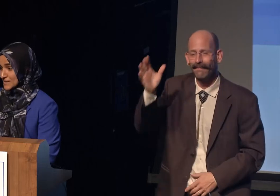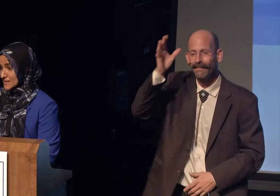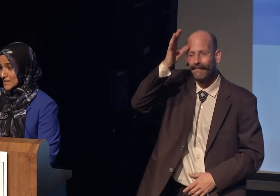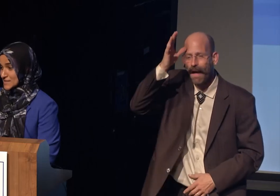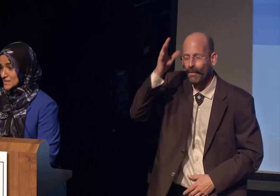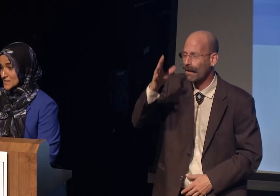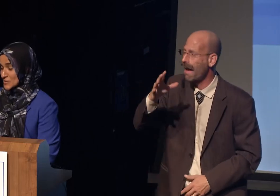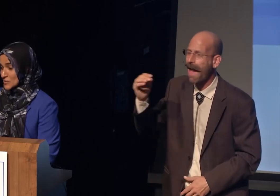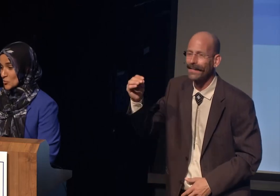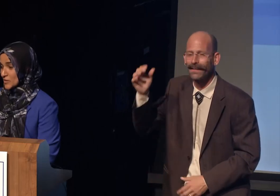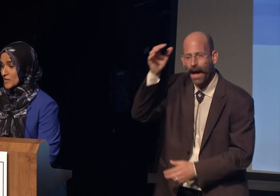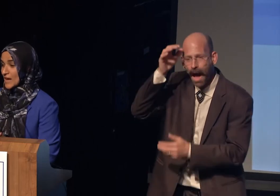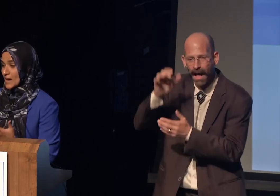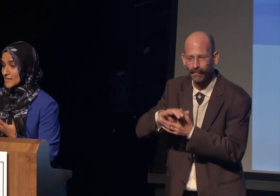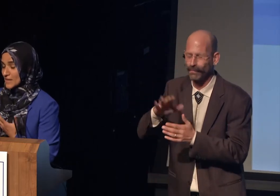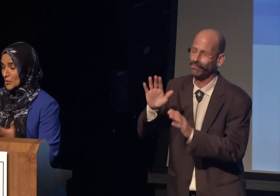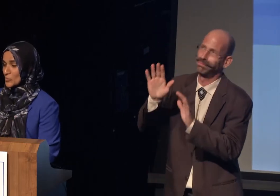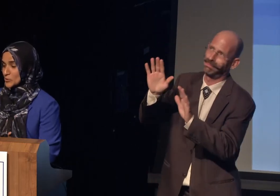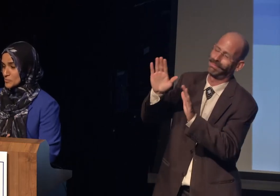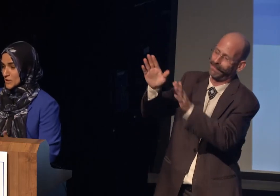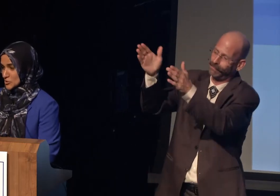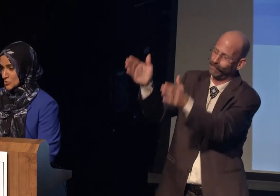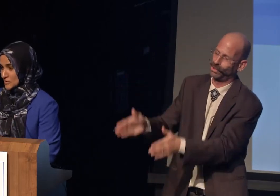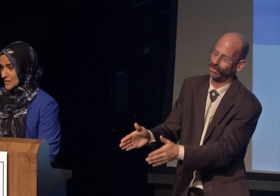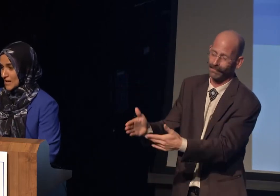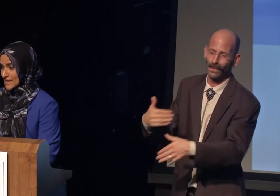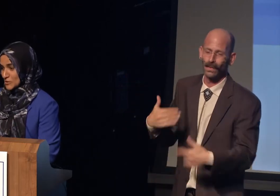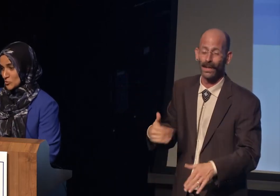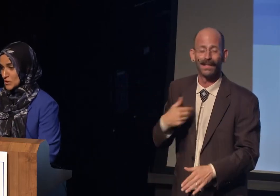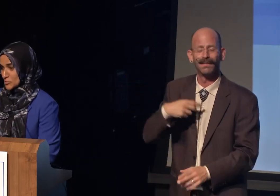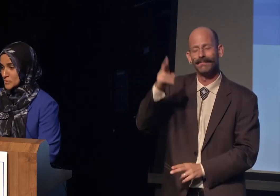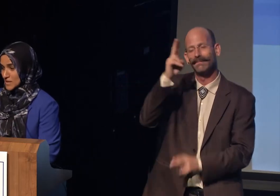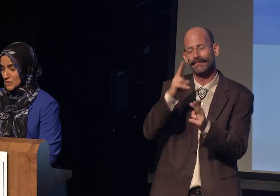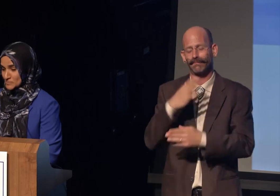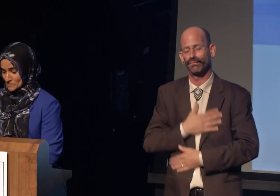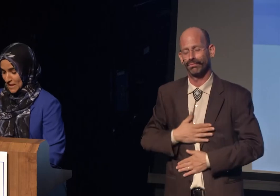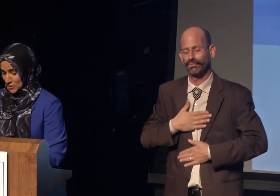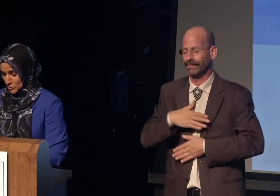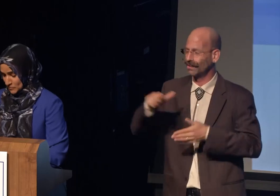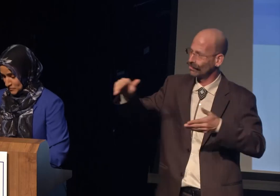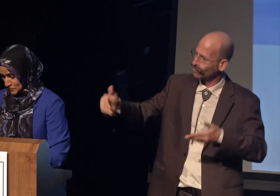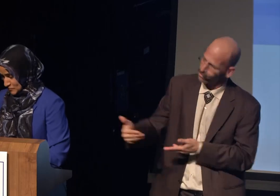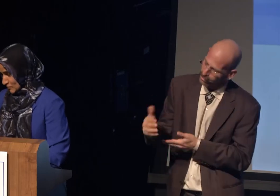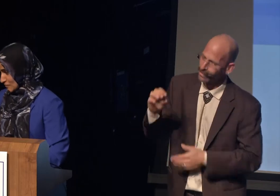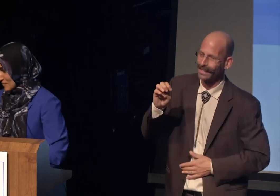And, it's with the utmost pleasure that I give you Eboo Patel. Thank you.